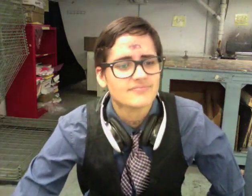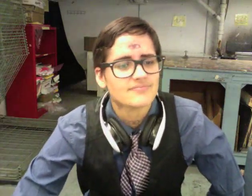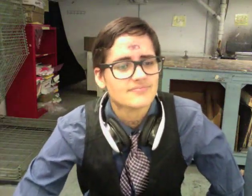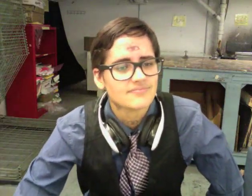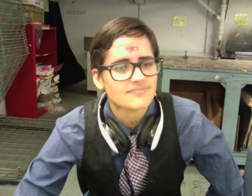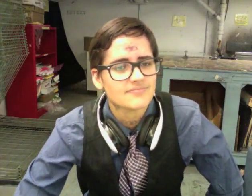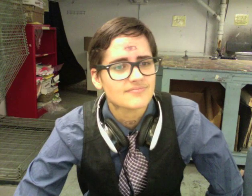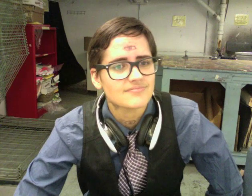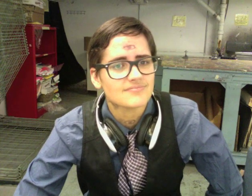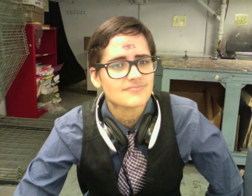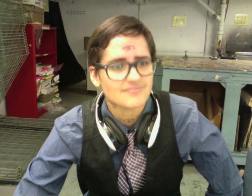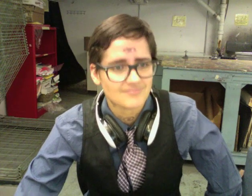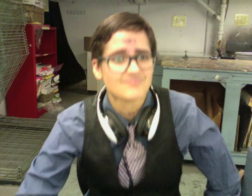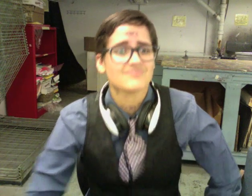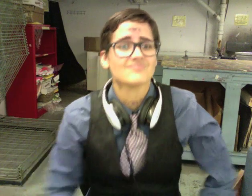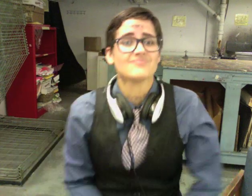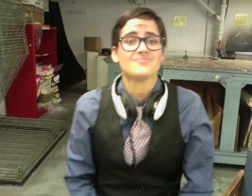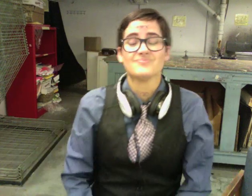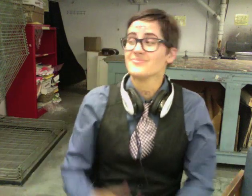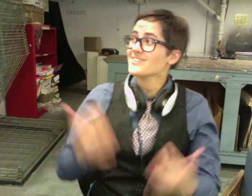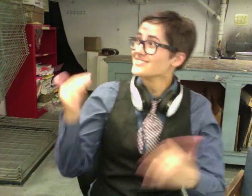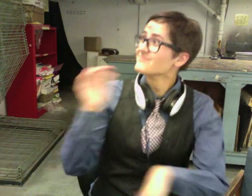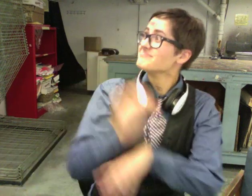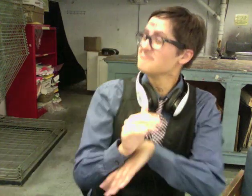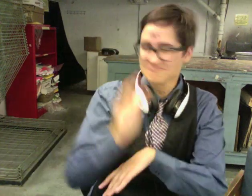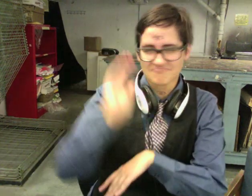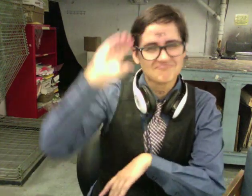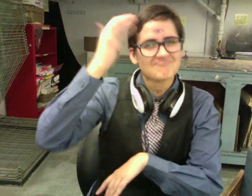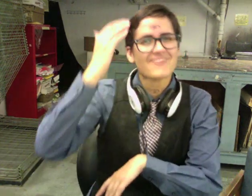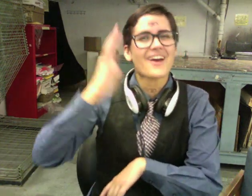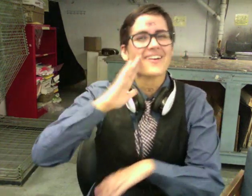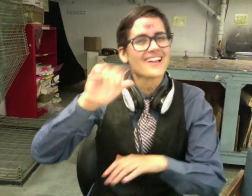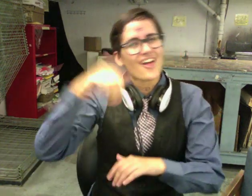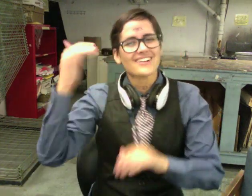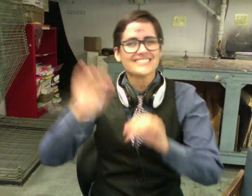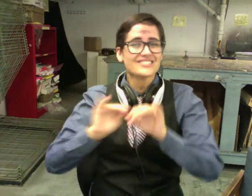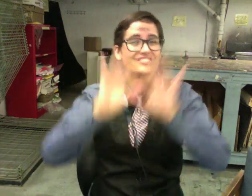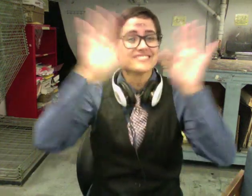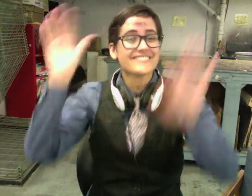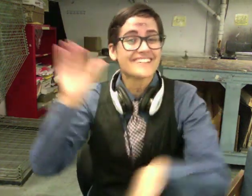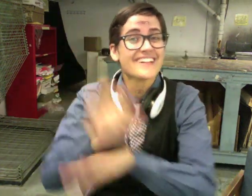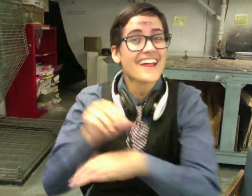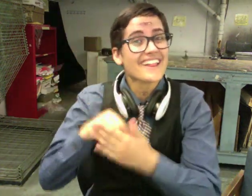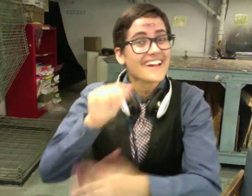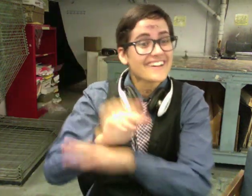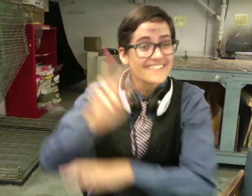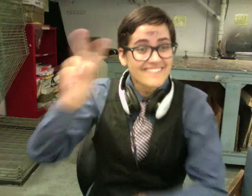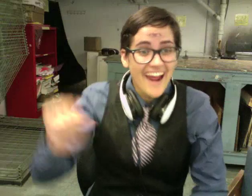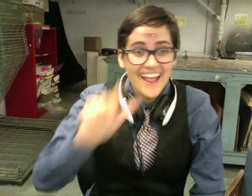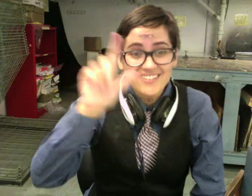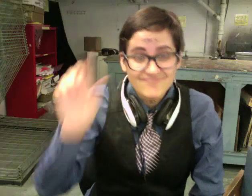Settling in to be another clear night and pretty evening